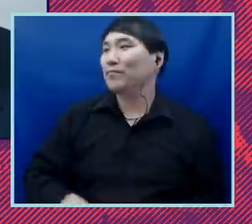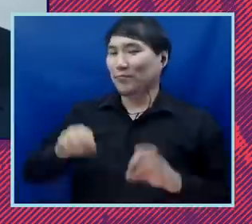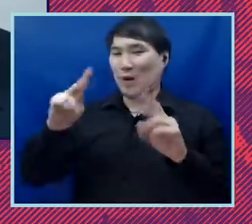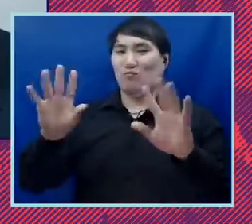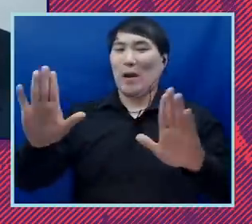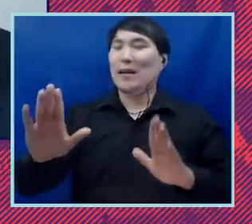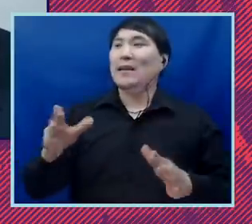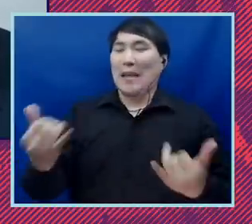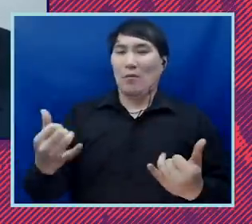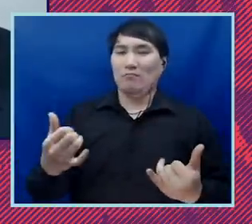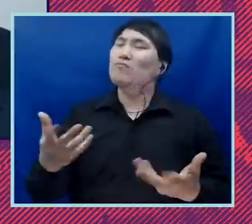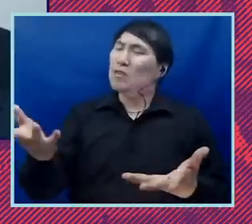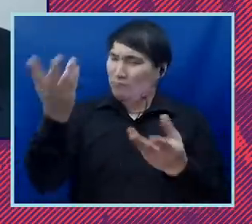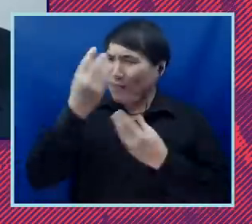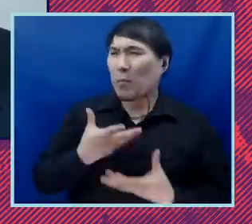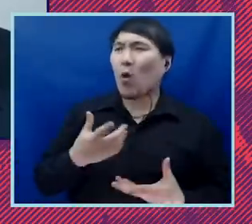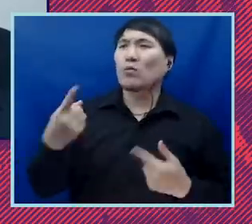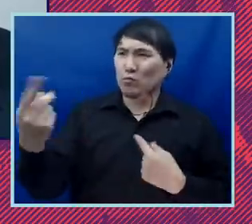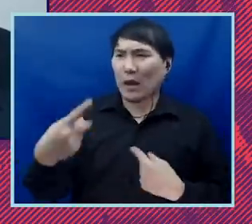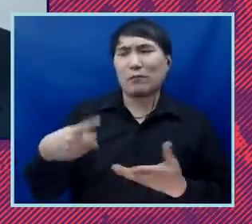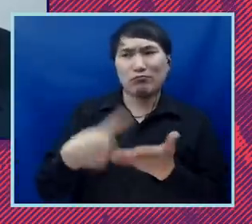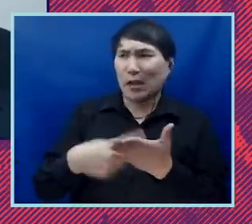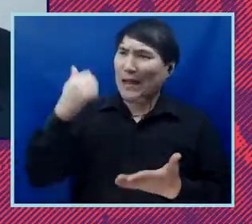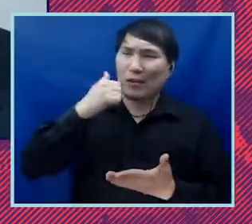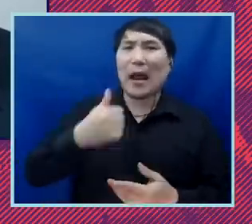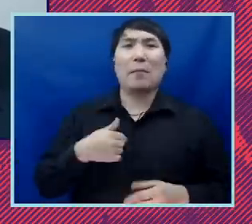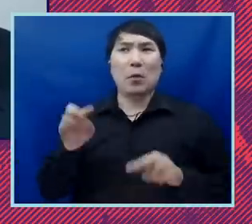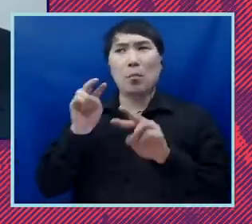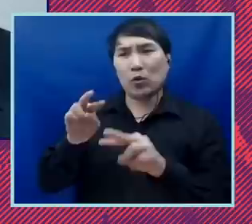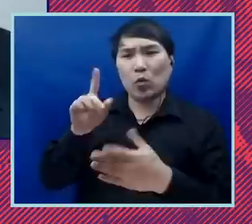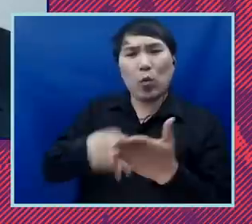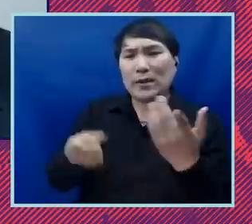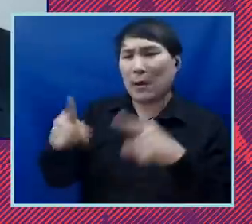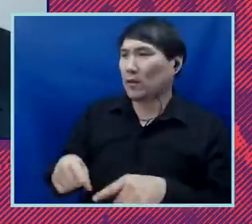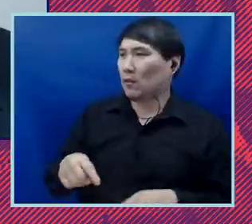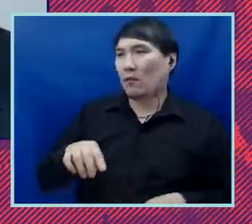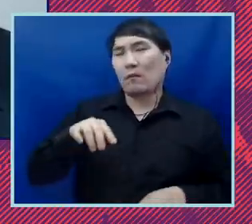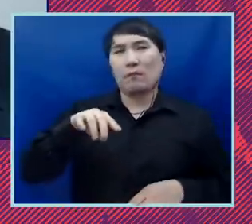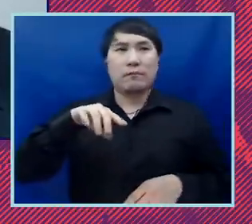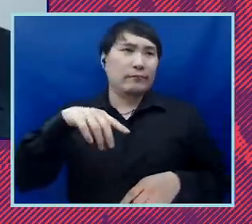and tracking with you every day these, I don't know, four dozen or so executive orders